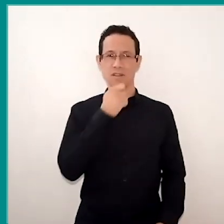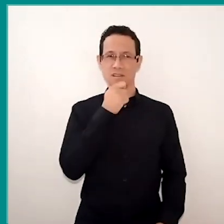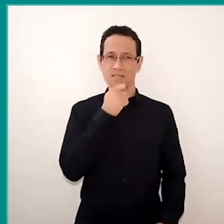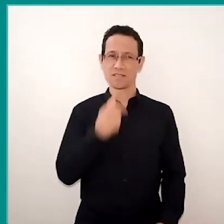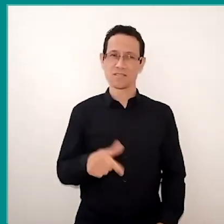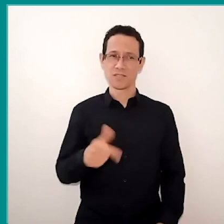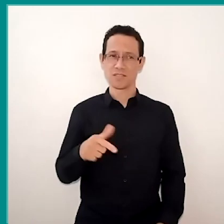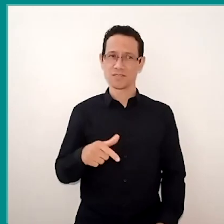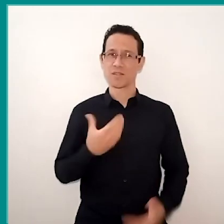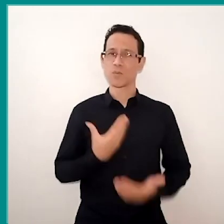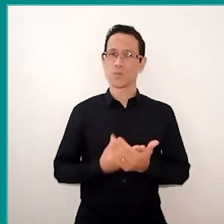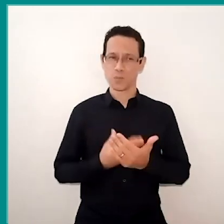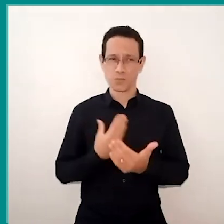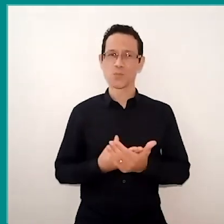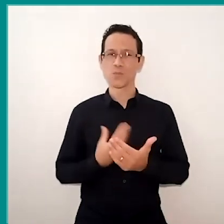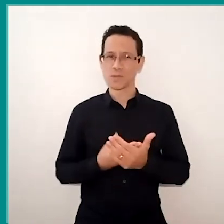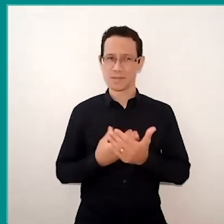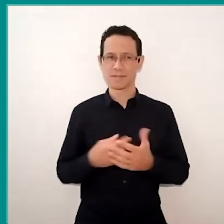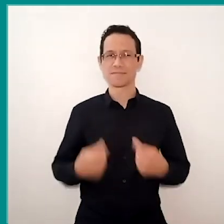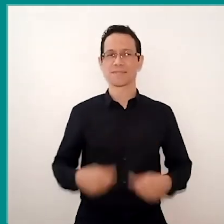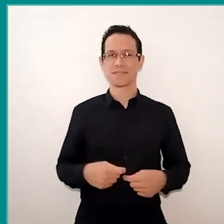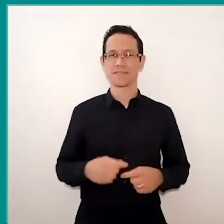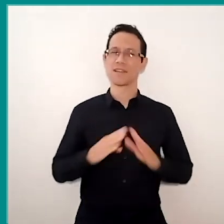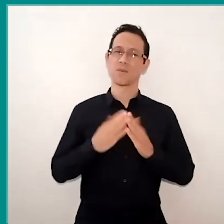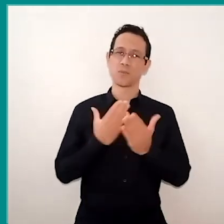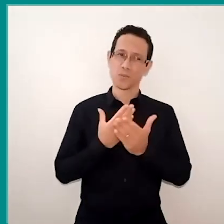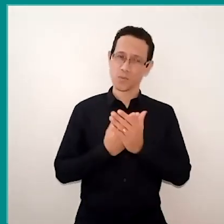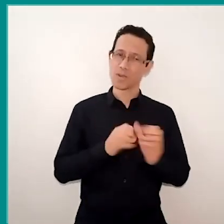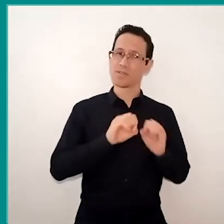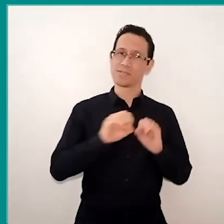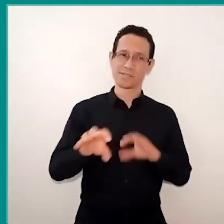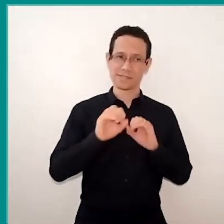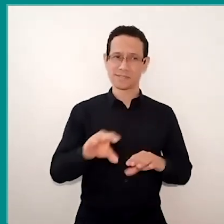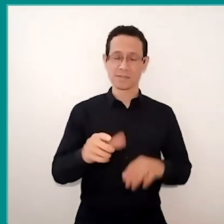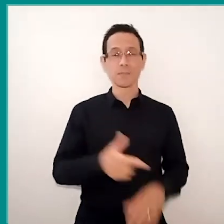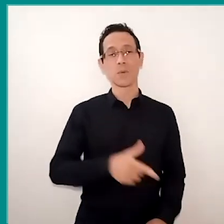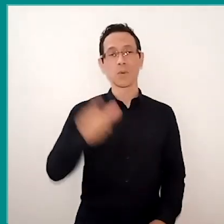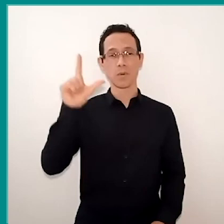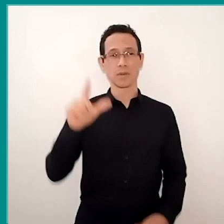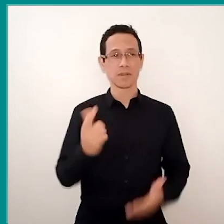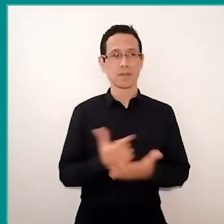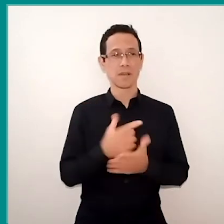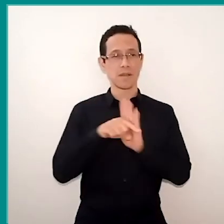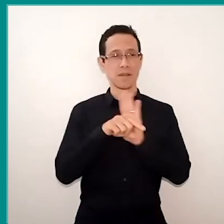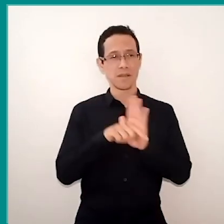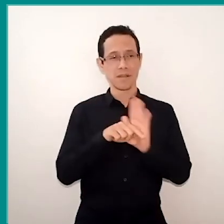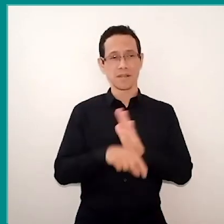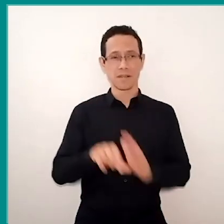That's where school comes in, isn't it? Another important data is the Iceberg Digital research, 2020,